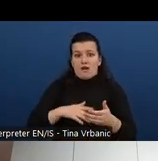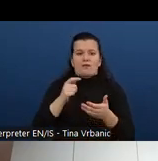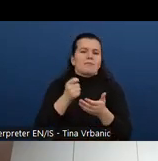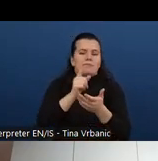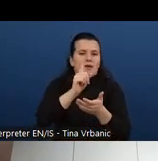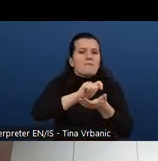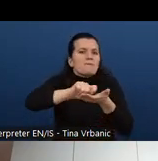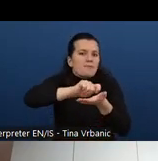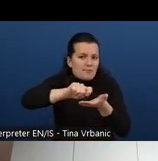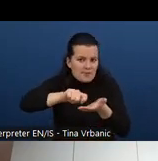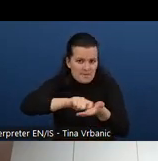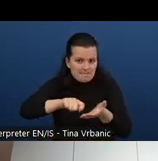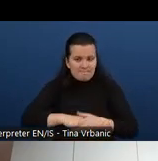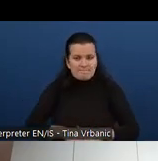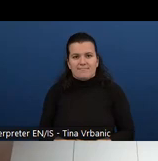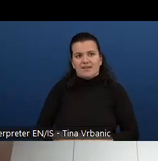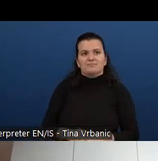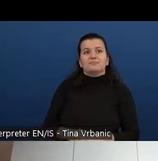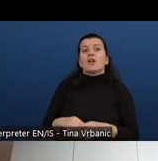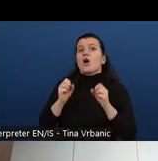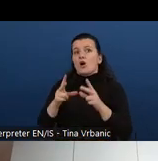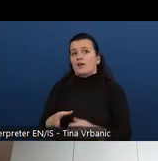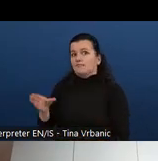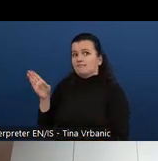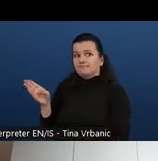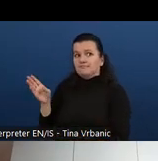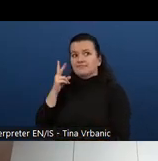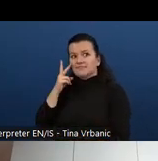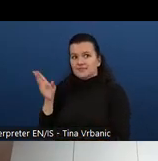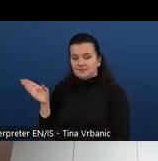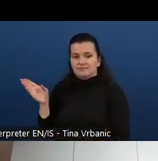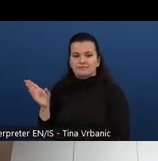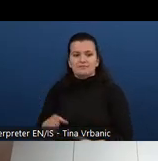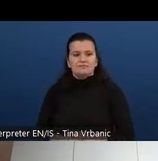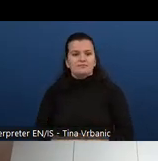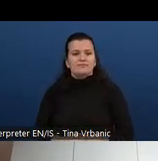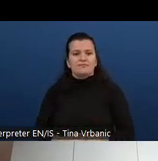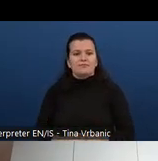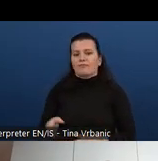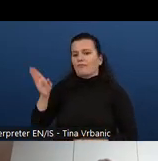parts of the curricula that we have in W3C WAI, but also I would like to relate this